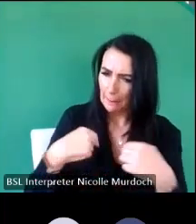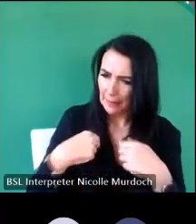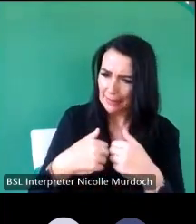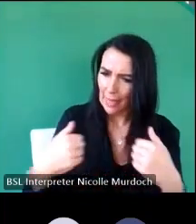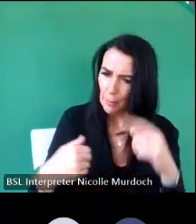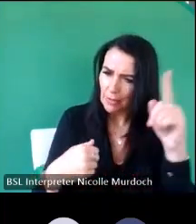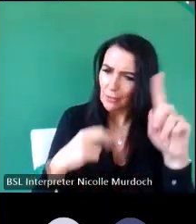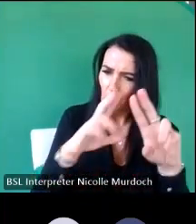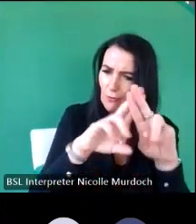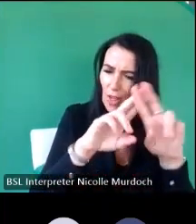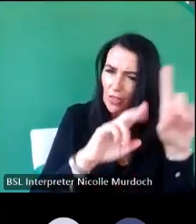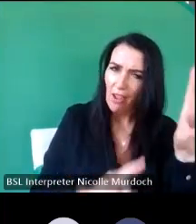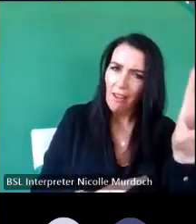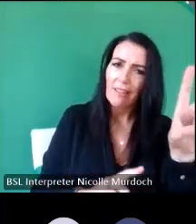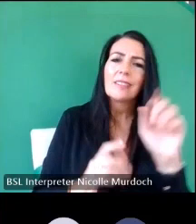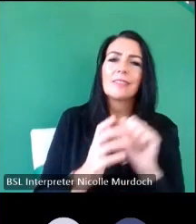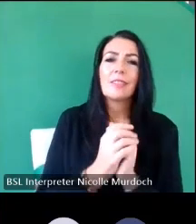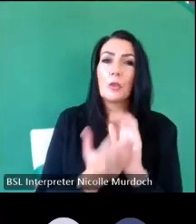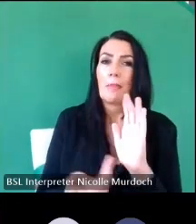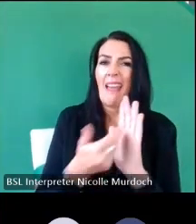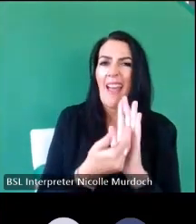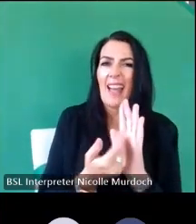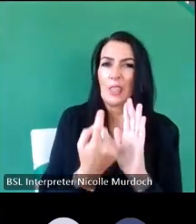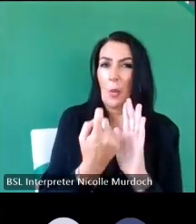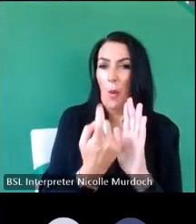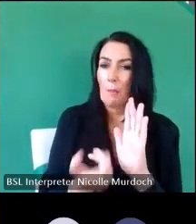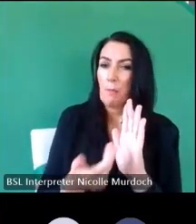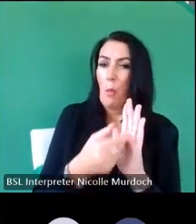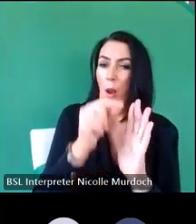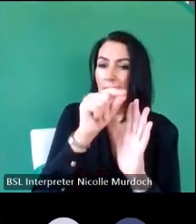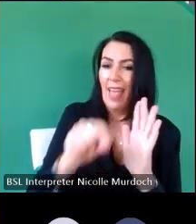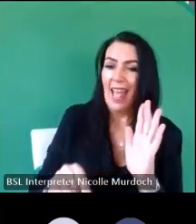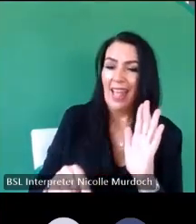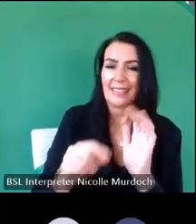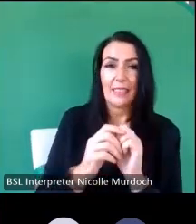and you can see what happens here how complex it gets we take the same basic Mark and we add